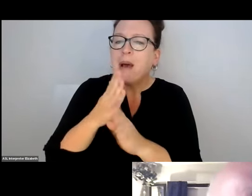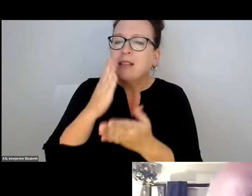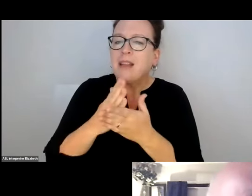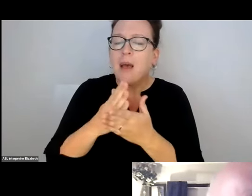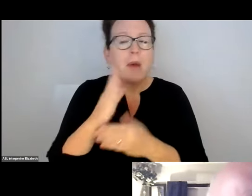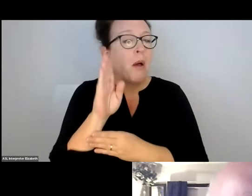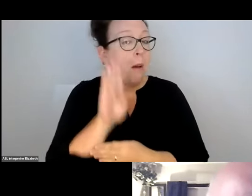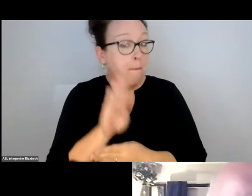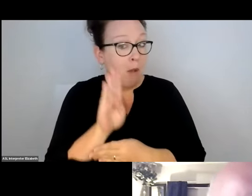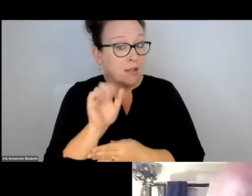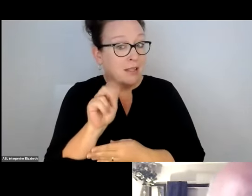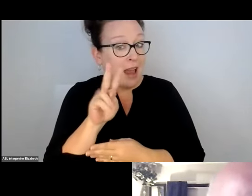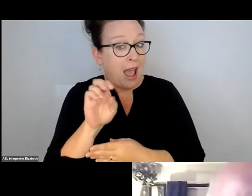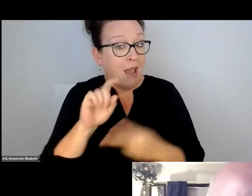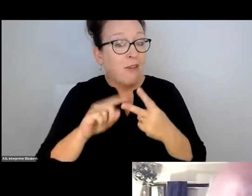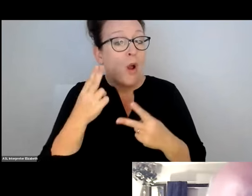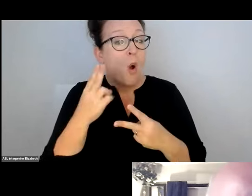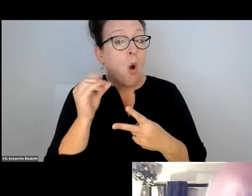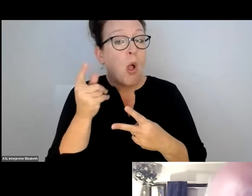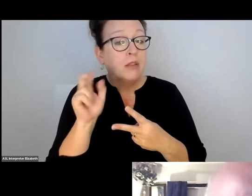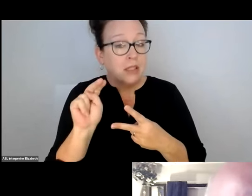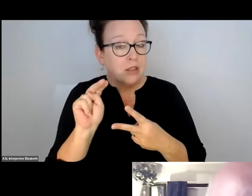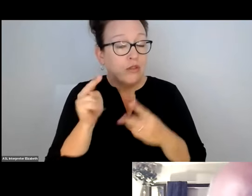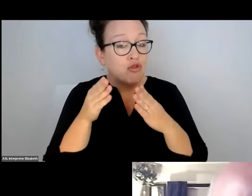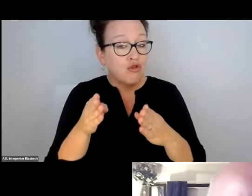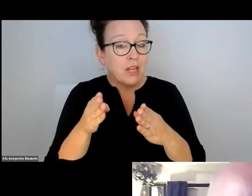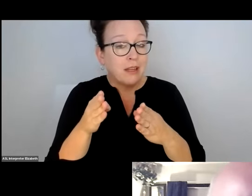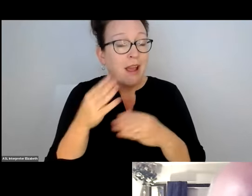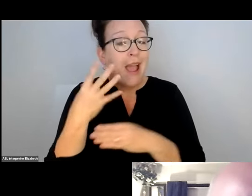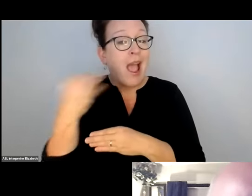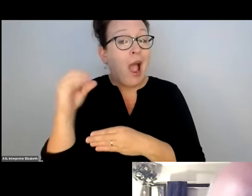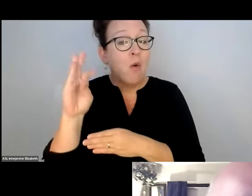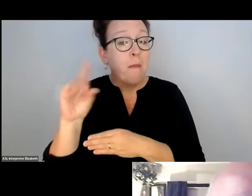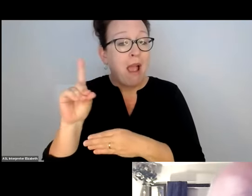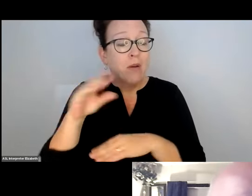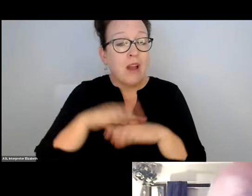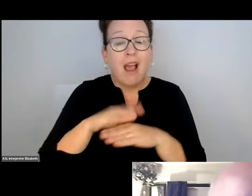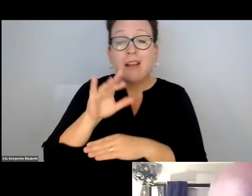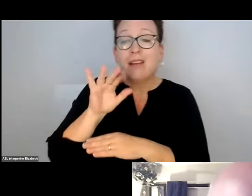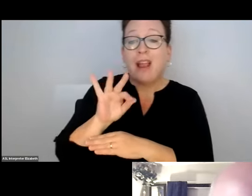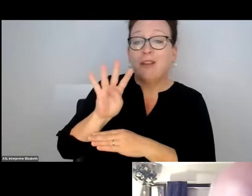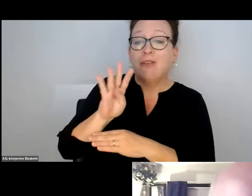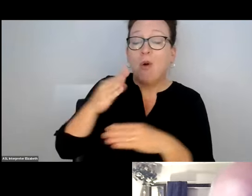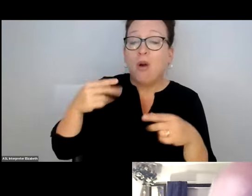TOM, SAY THAT BUS STOP AGAIN. WE'LL HAVE SOMEONE LOOK AT IT? BOSTON AVENUE AT HOME STREET